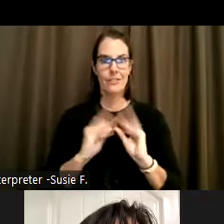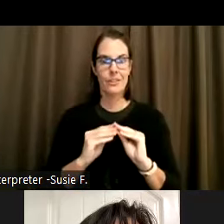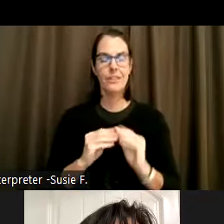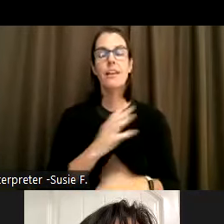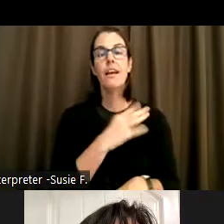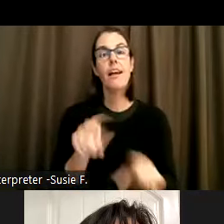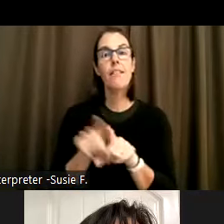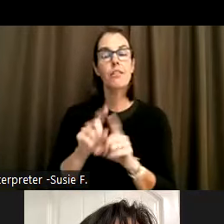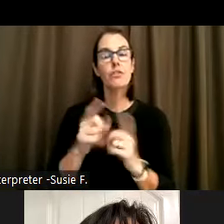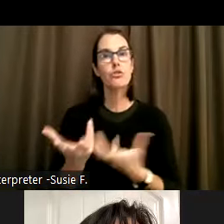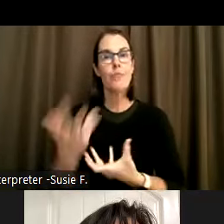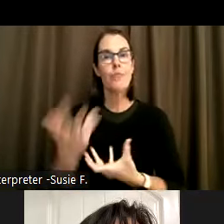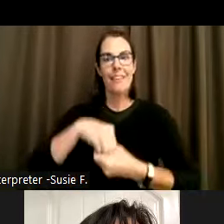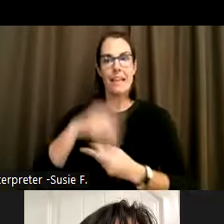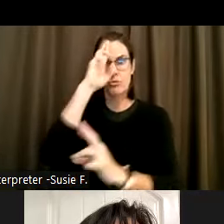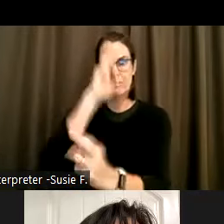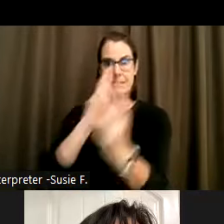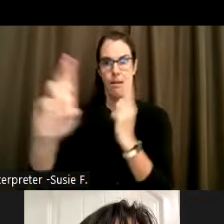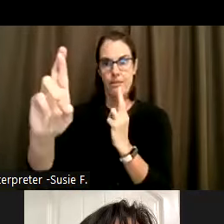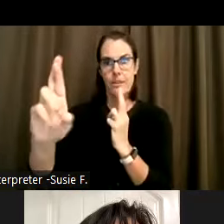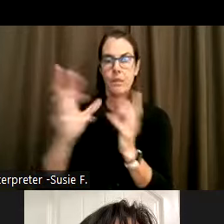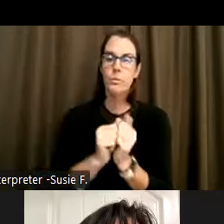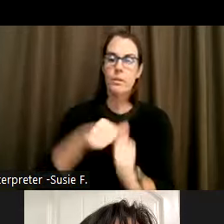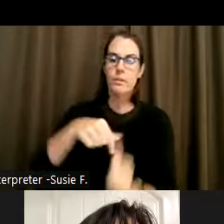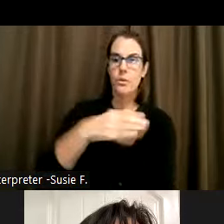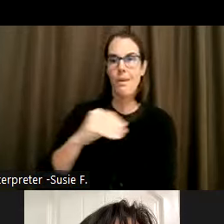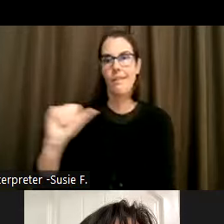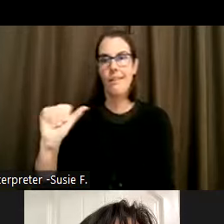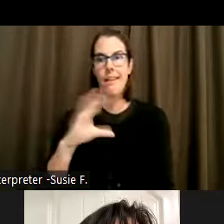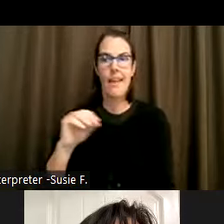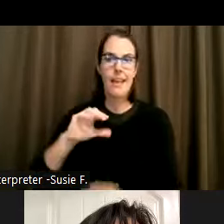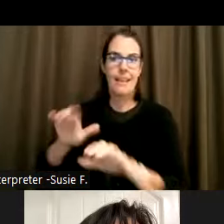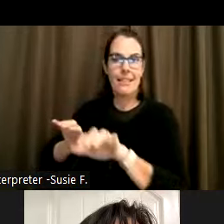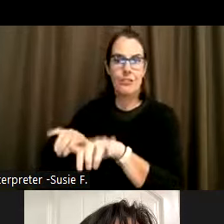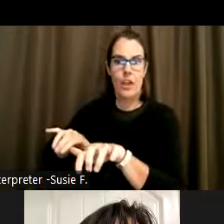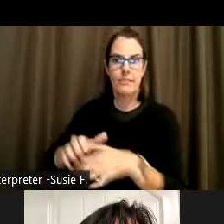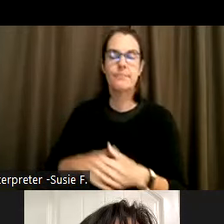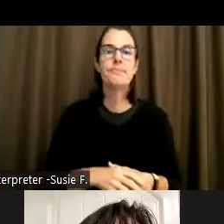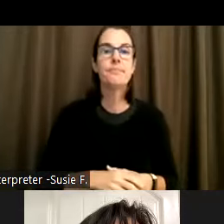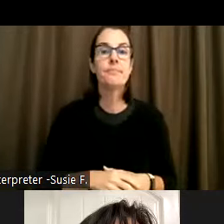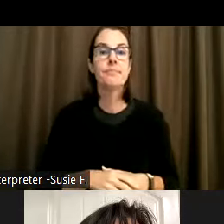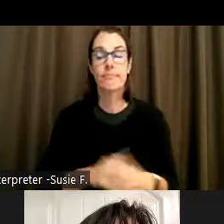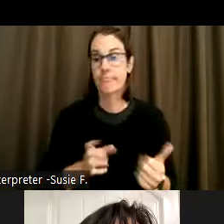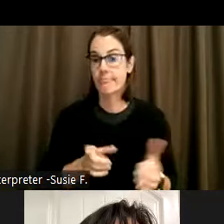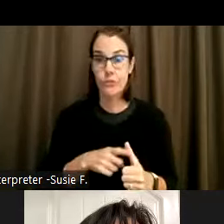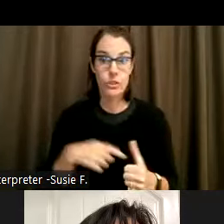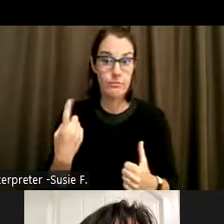respectfully in Q&A and in the chat. So firstly, sorry,